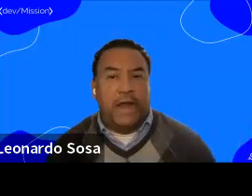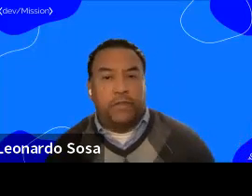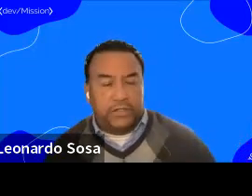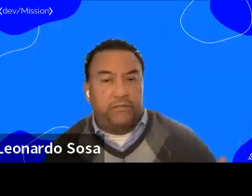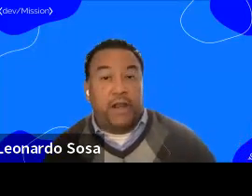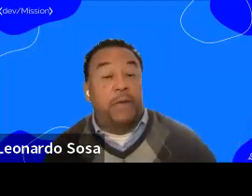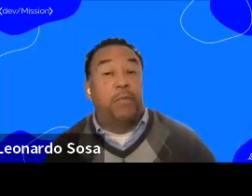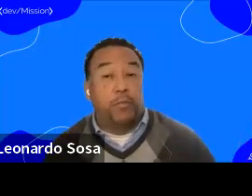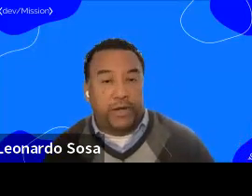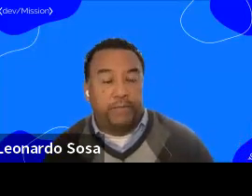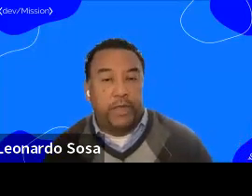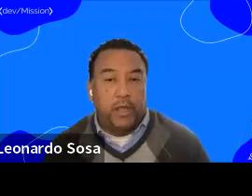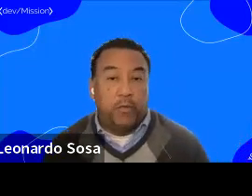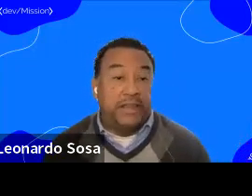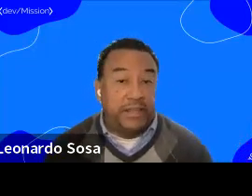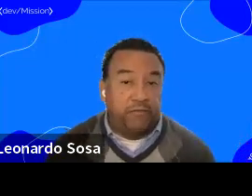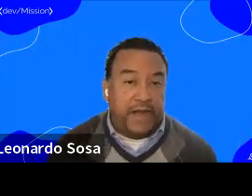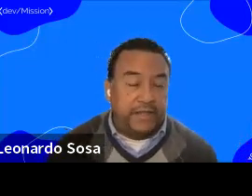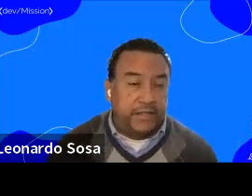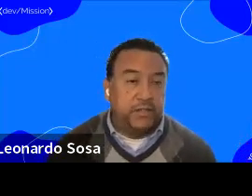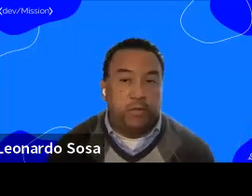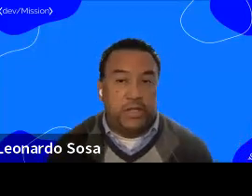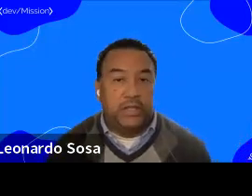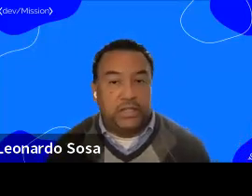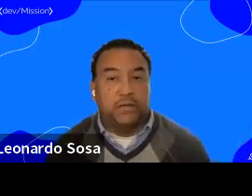we were out there to develop a blueprint, and we identified that this community needed